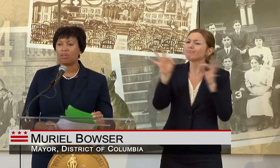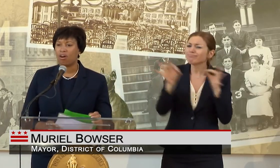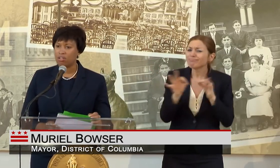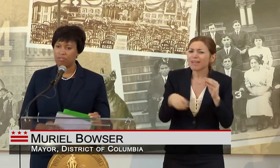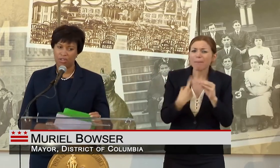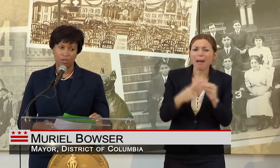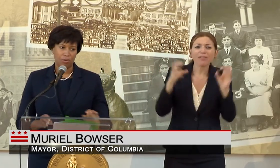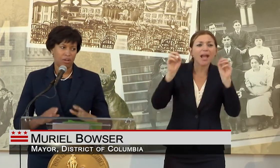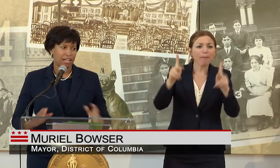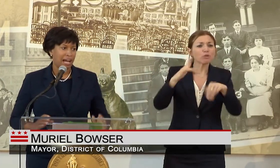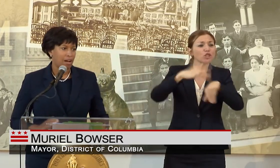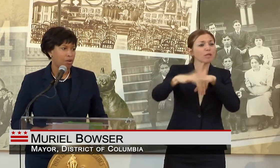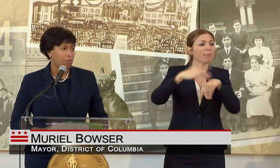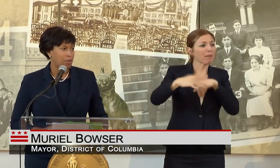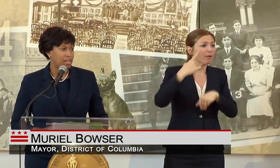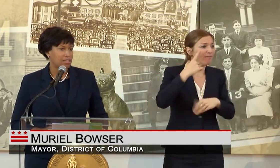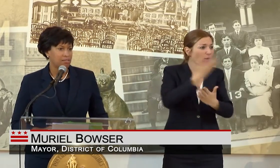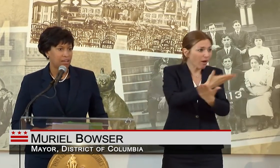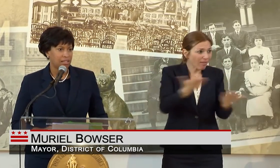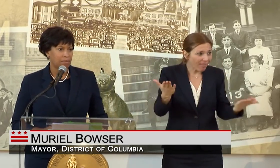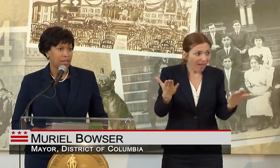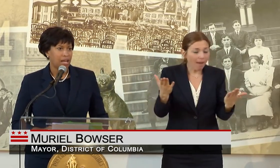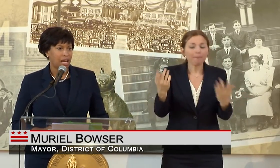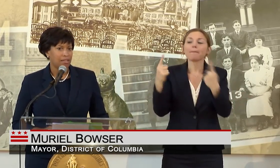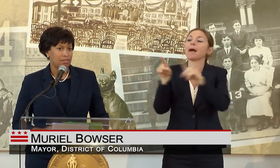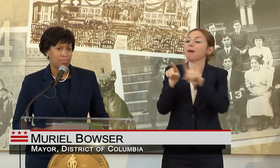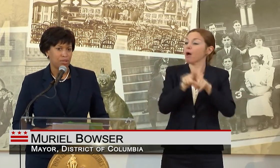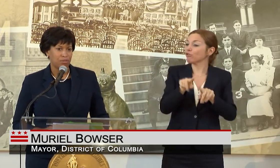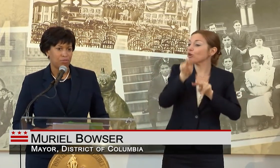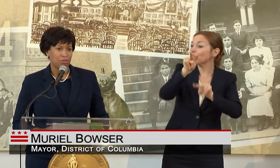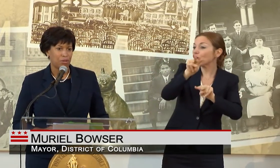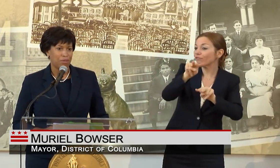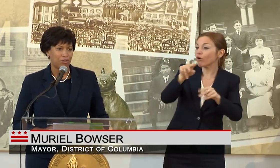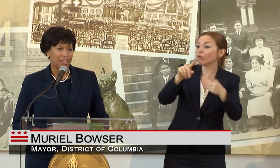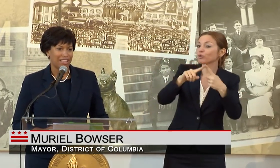ALL OF YOU ON HOW WE DEVELOP THIS BEAUTIFUL COMMUNITY.